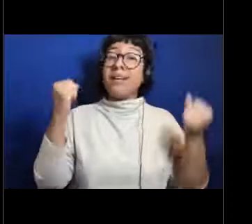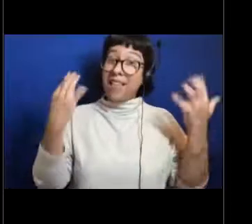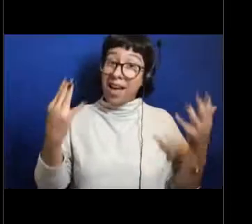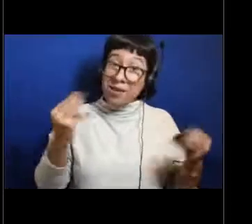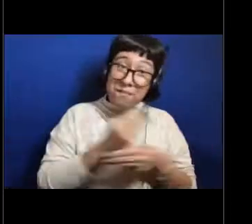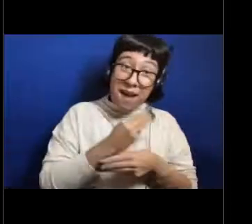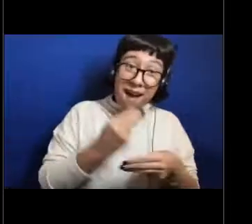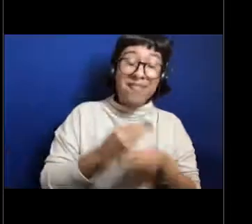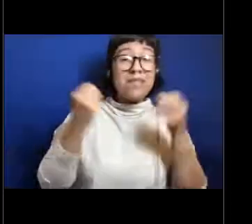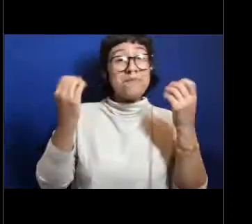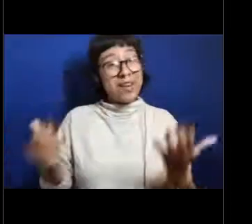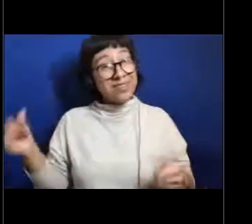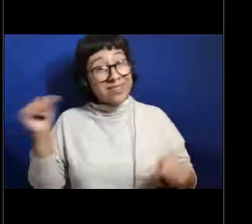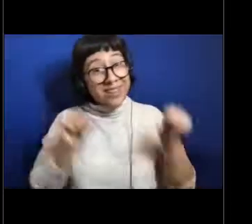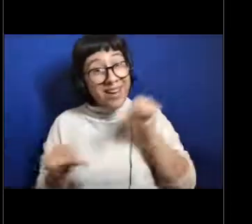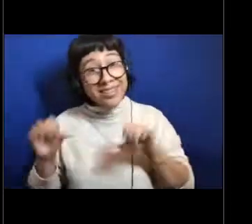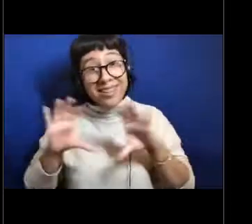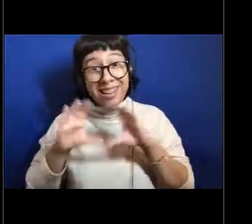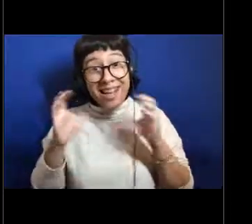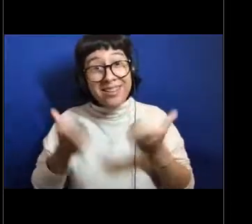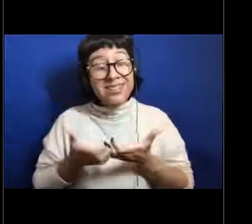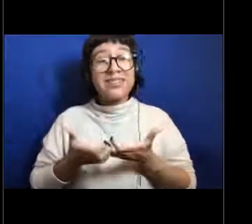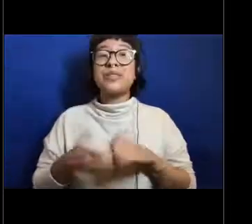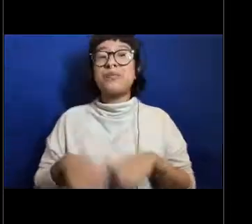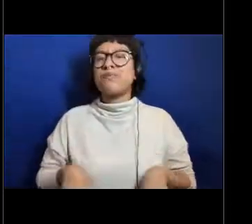and honestly, I had a lot of really cool opportunities